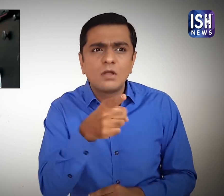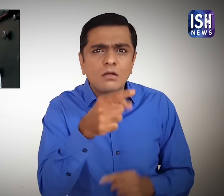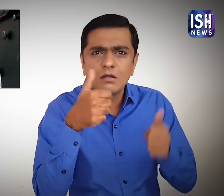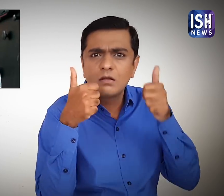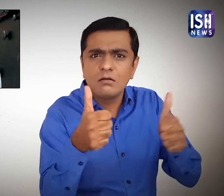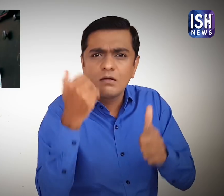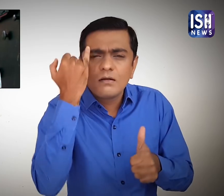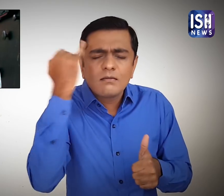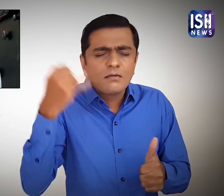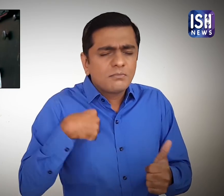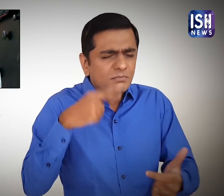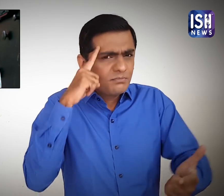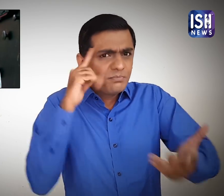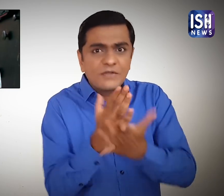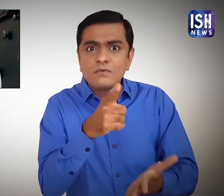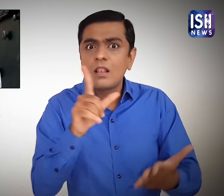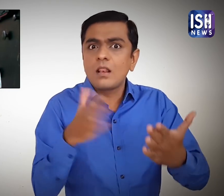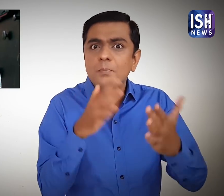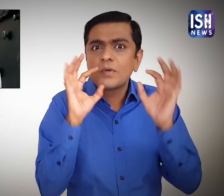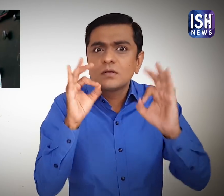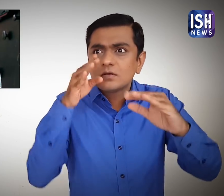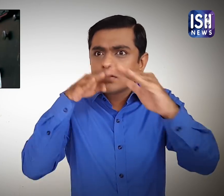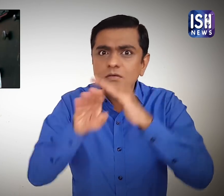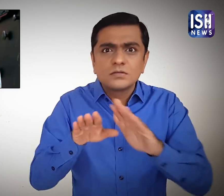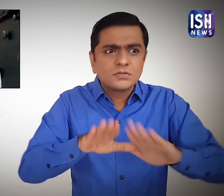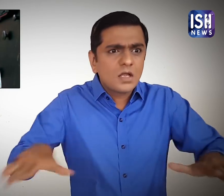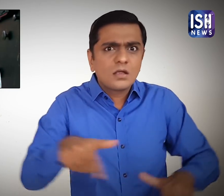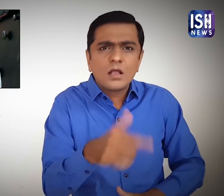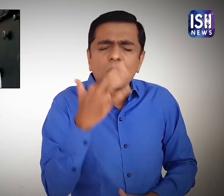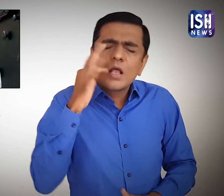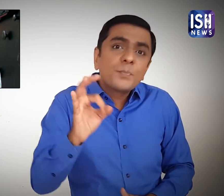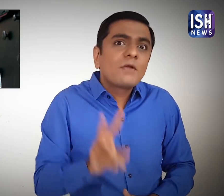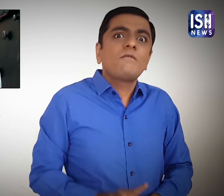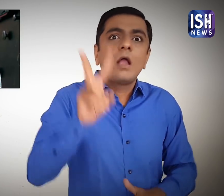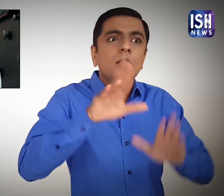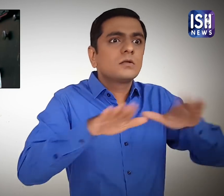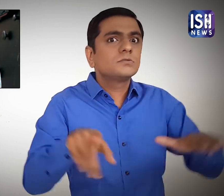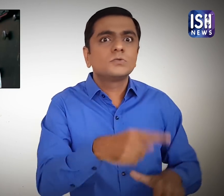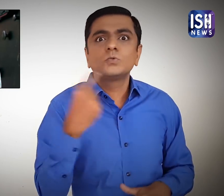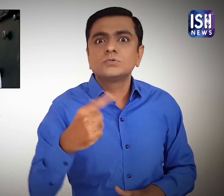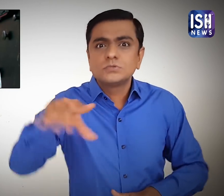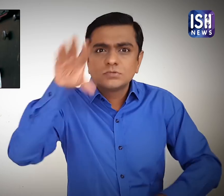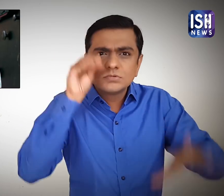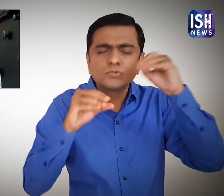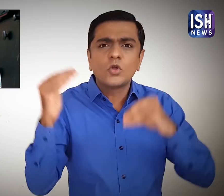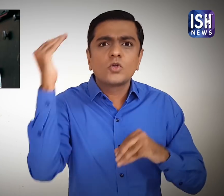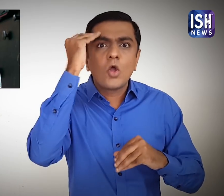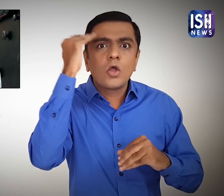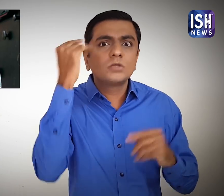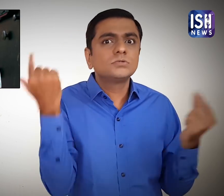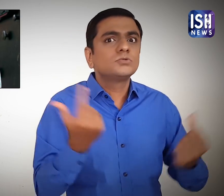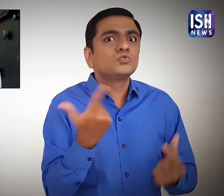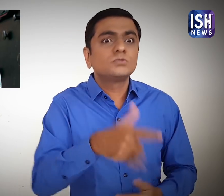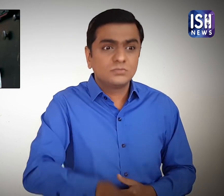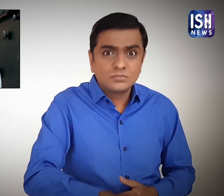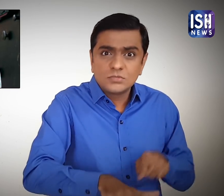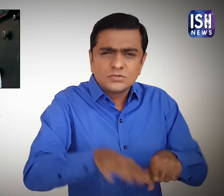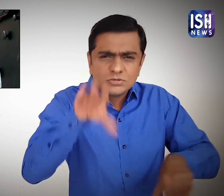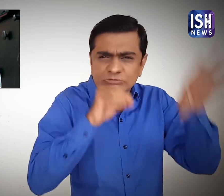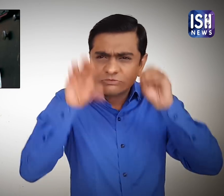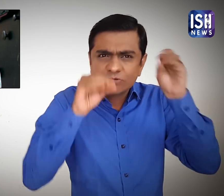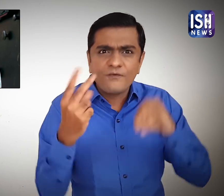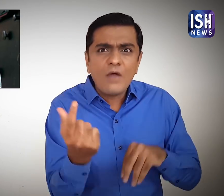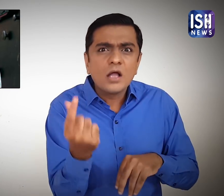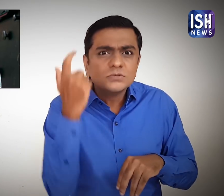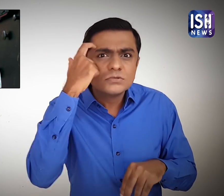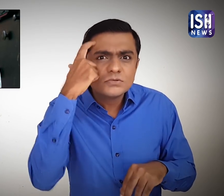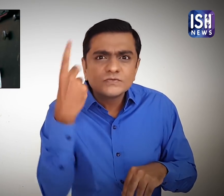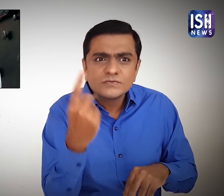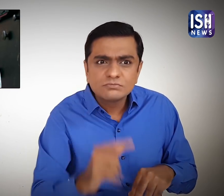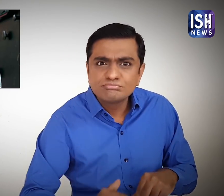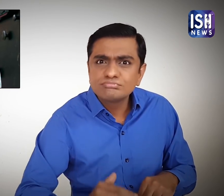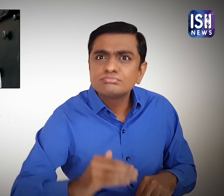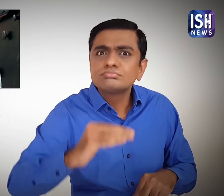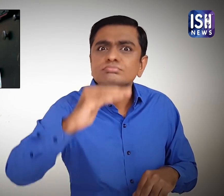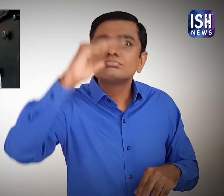"We believed in this idea as reading helps the children in learning, development and knowledge for future."